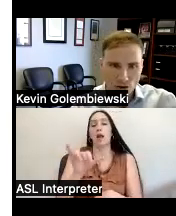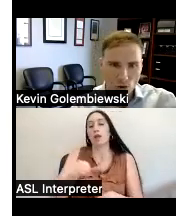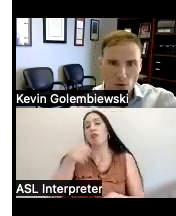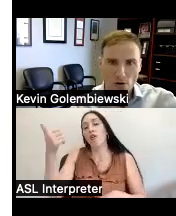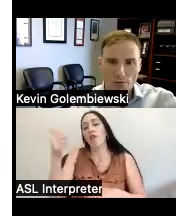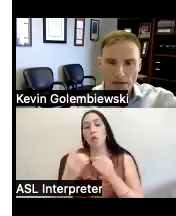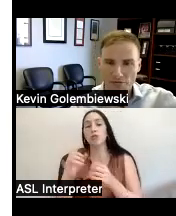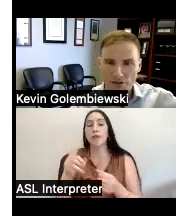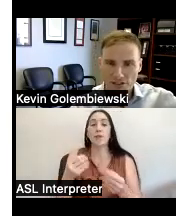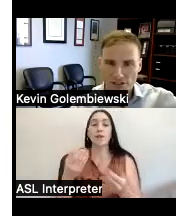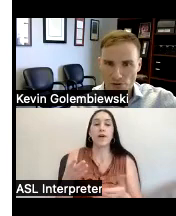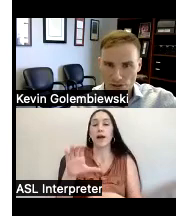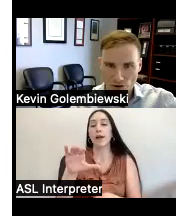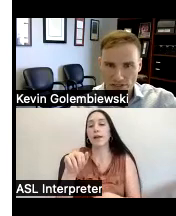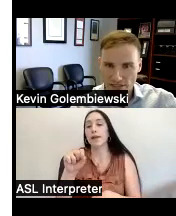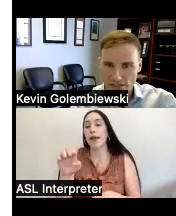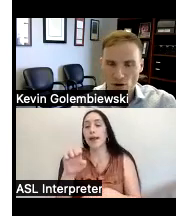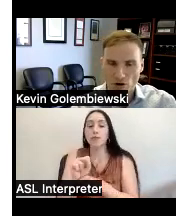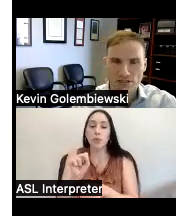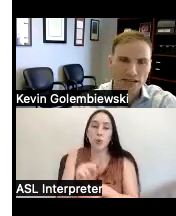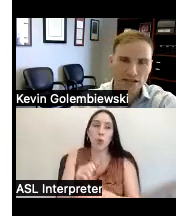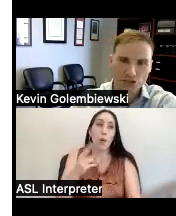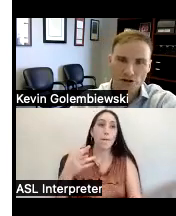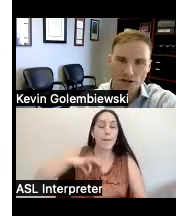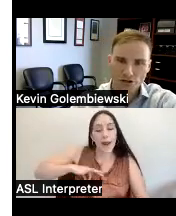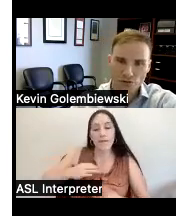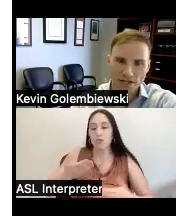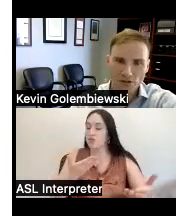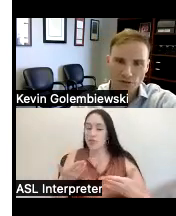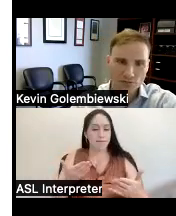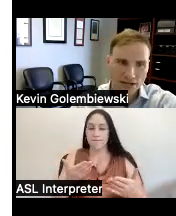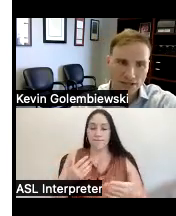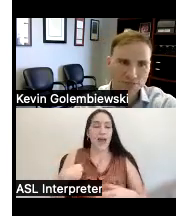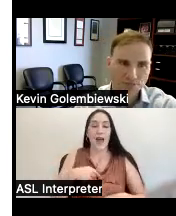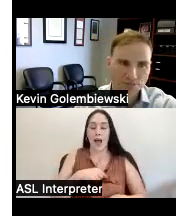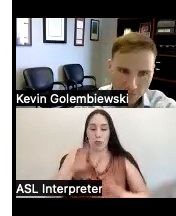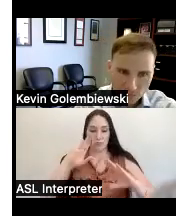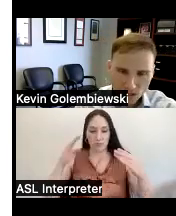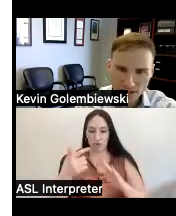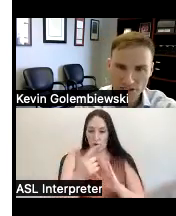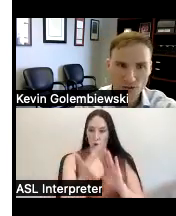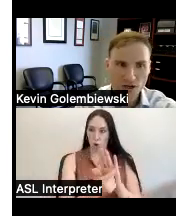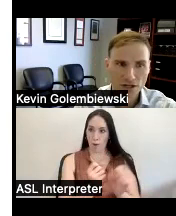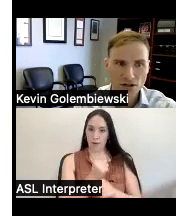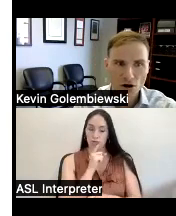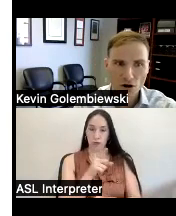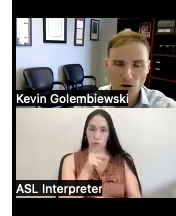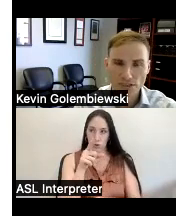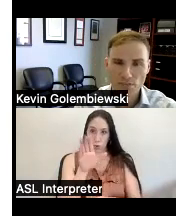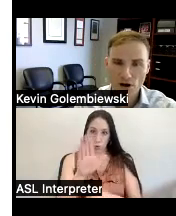or benefits or Services ours is making sure your rights are respected and so our goals and